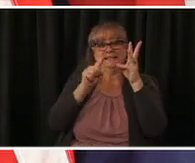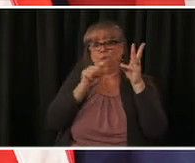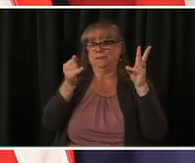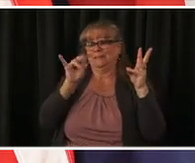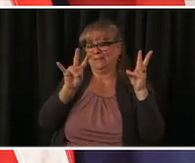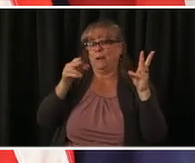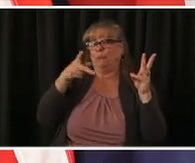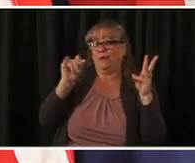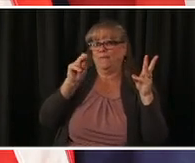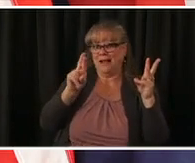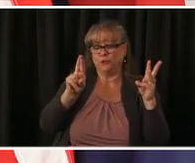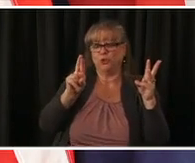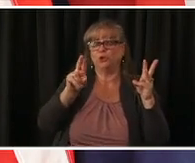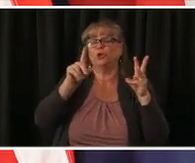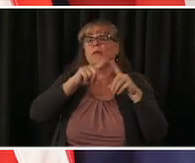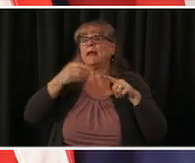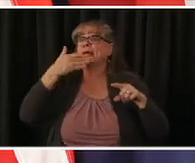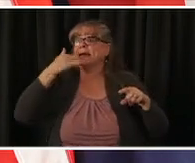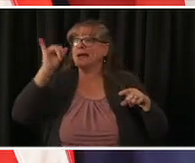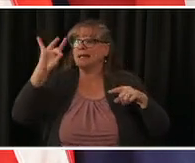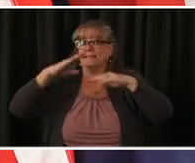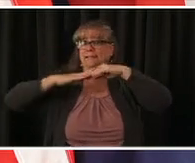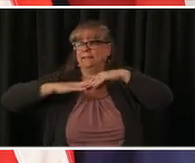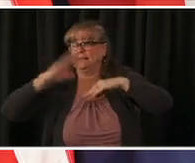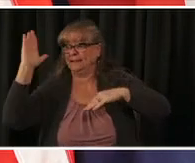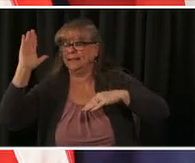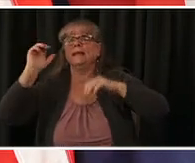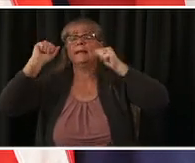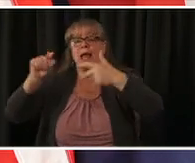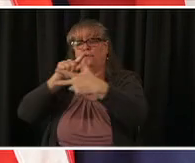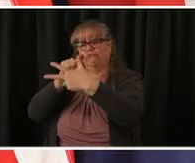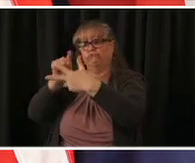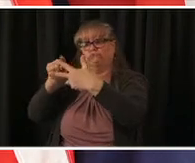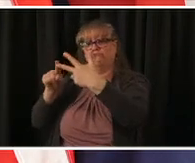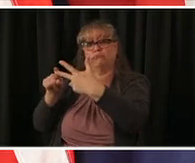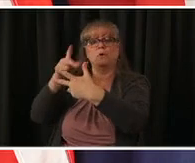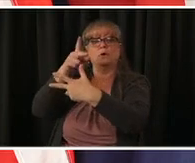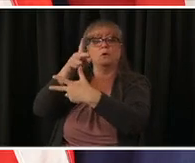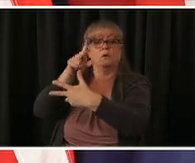by the fda there are currently trials underway for 12 to 15. we're hopeful that that can occur